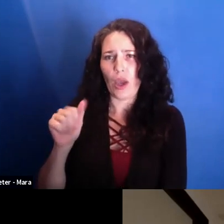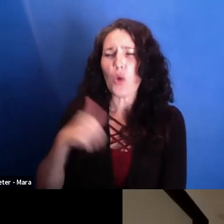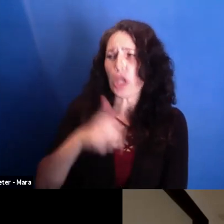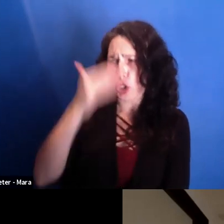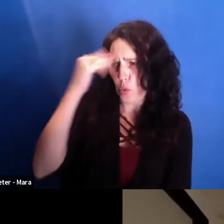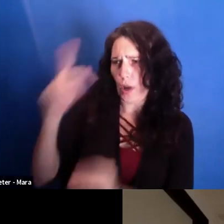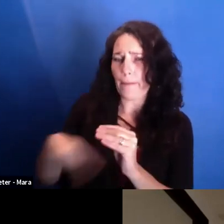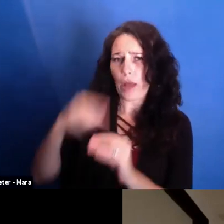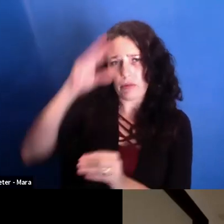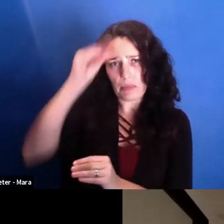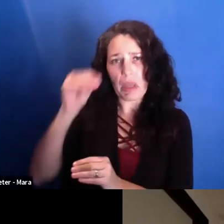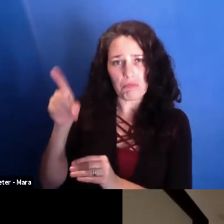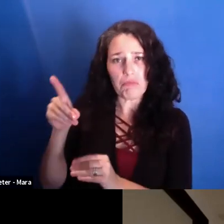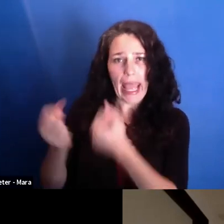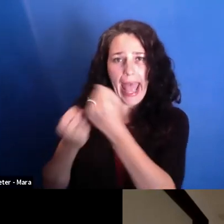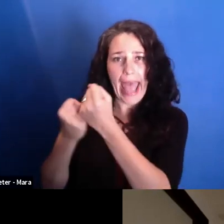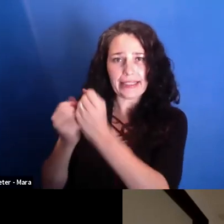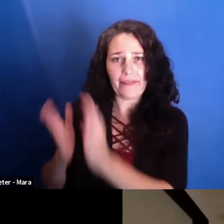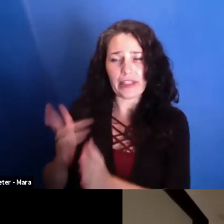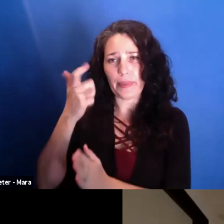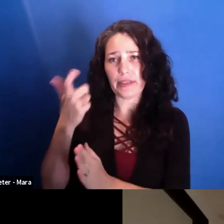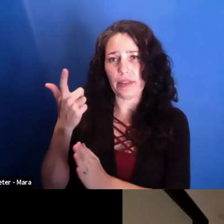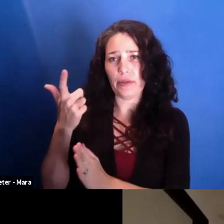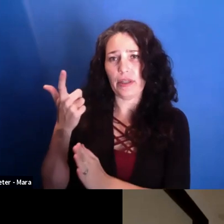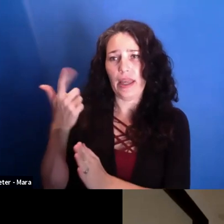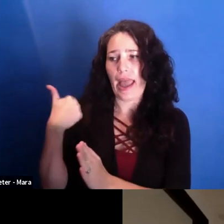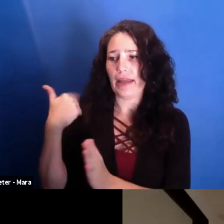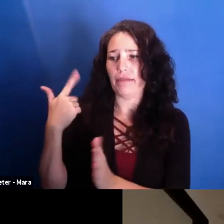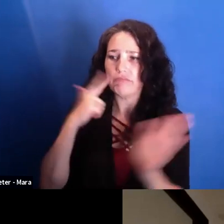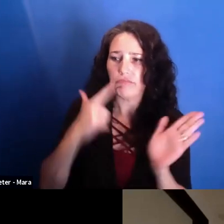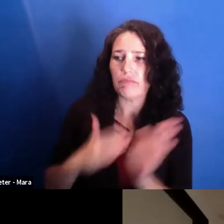We heard about him because he organized his network of friends that were just, with their own money,